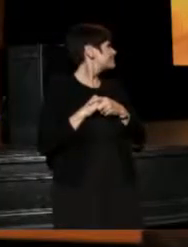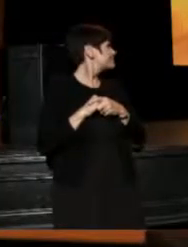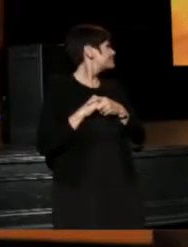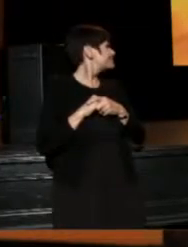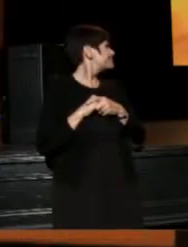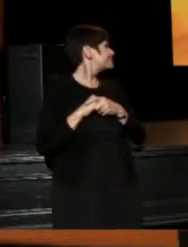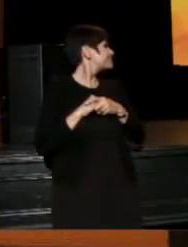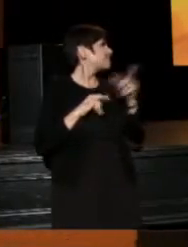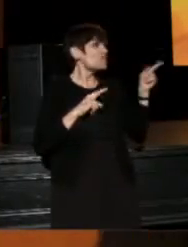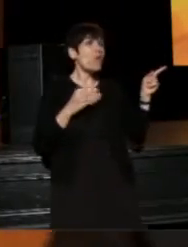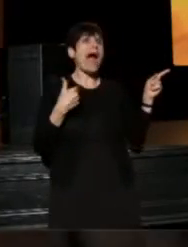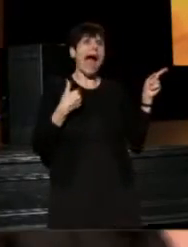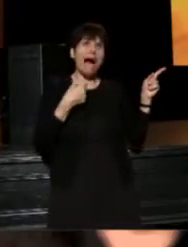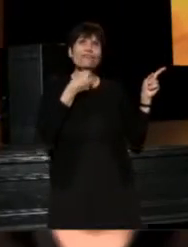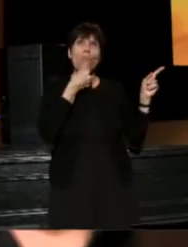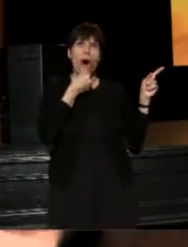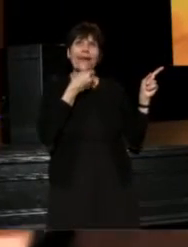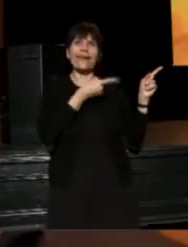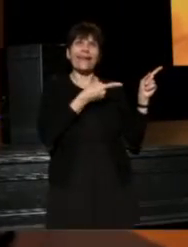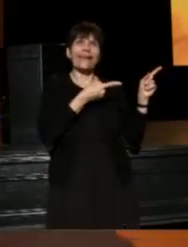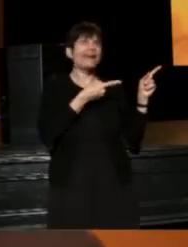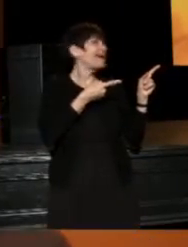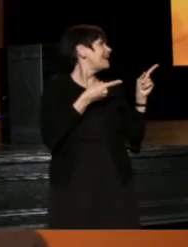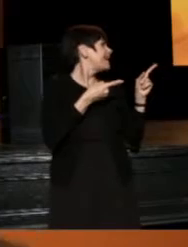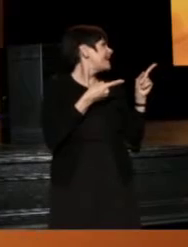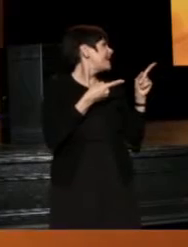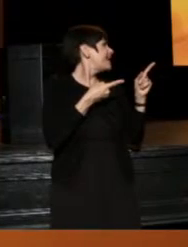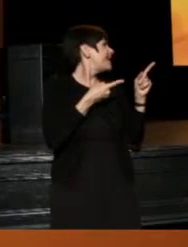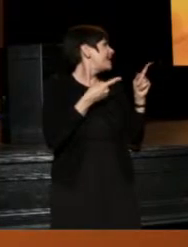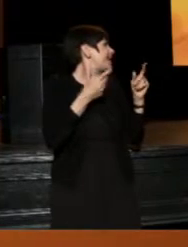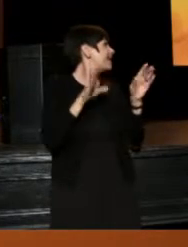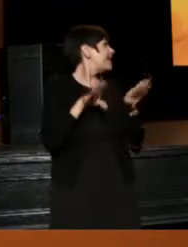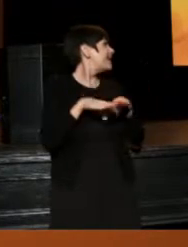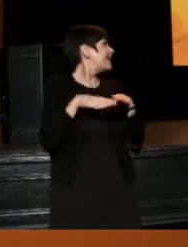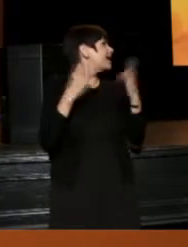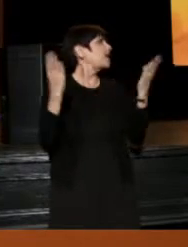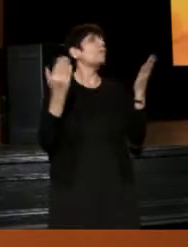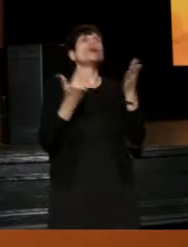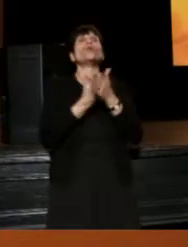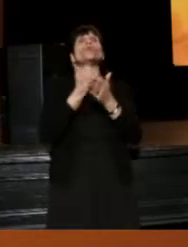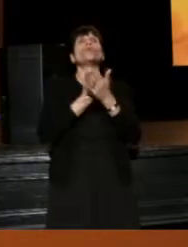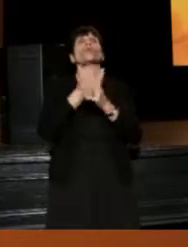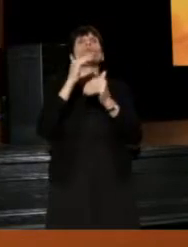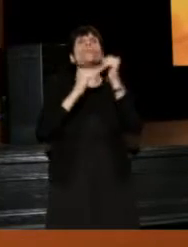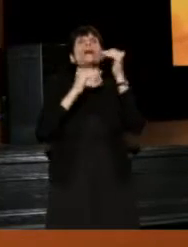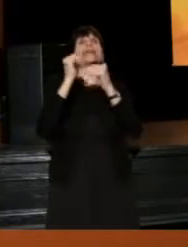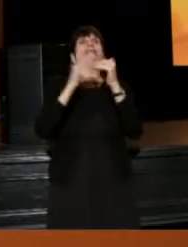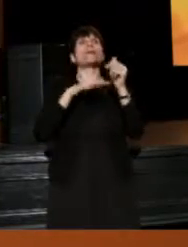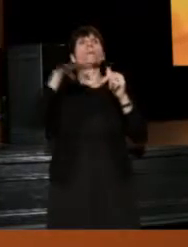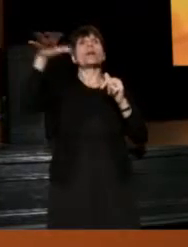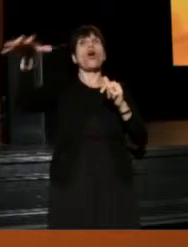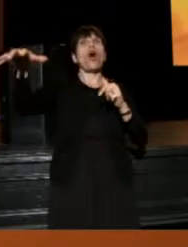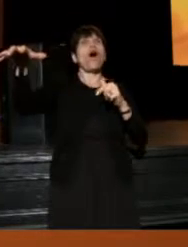(Gregory) I think I do. We are about to open a new theater building, we've been off sight for the past season.